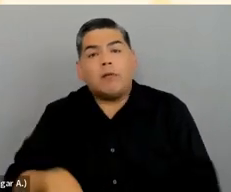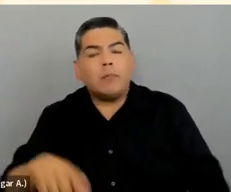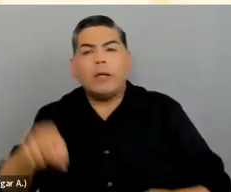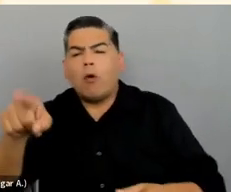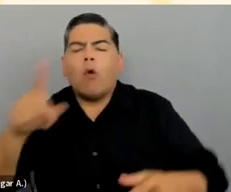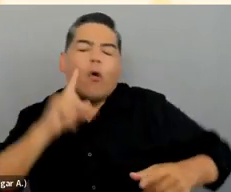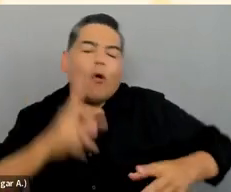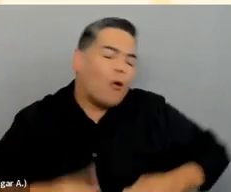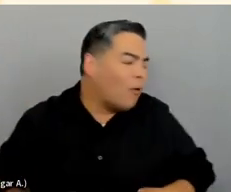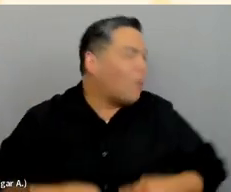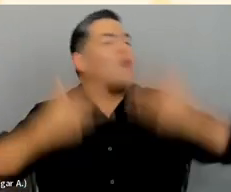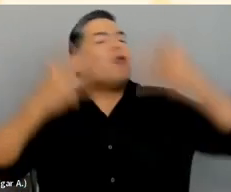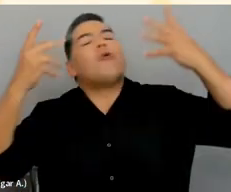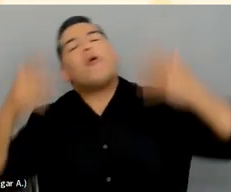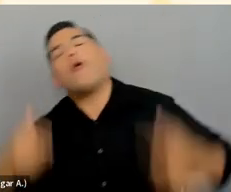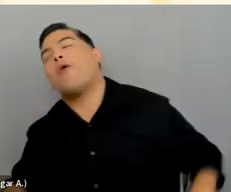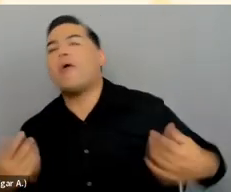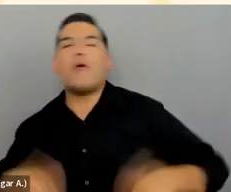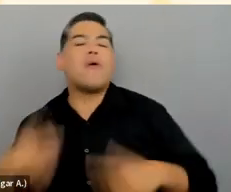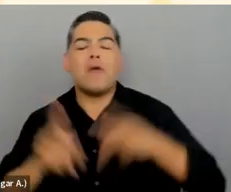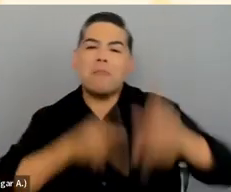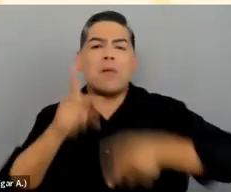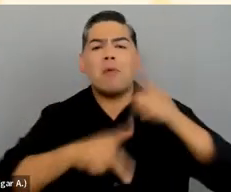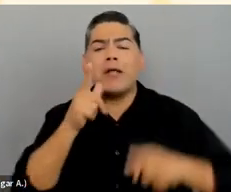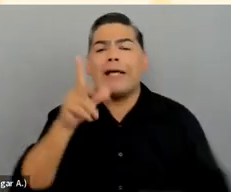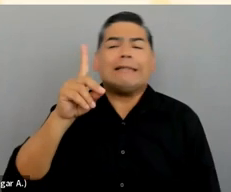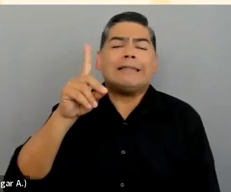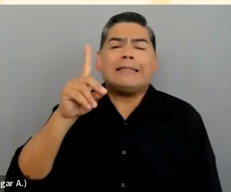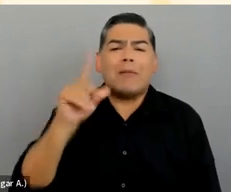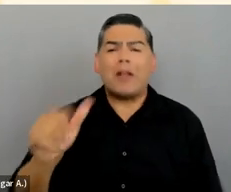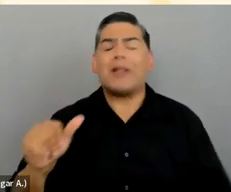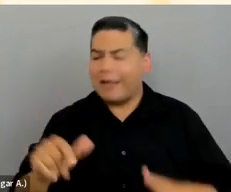You don't want to show people with a disability and present them as heroes.